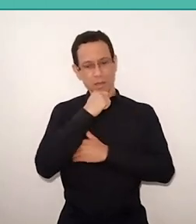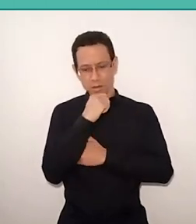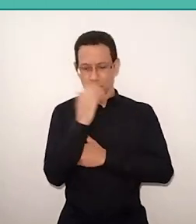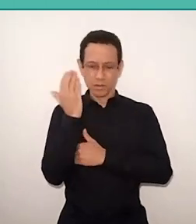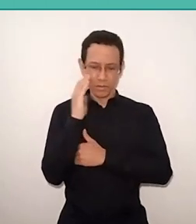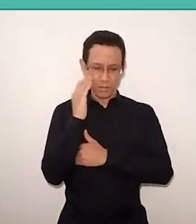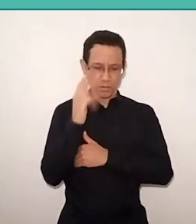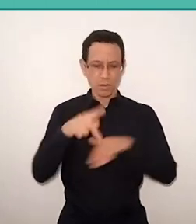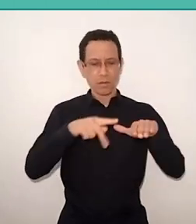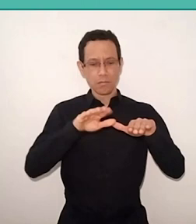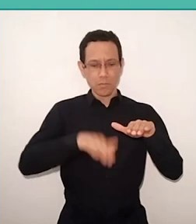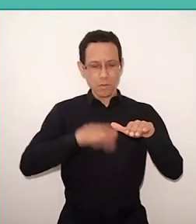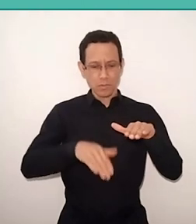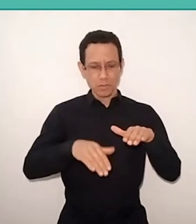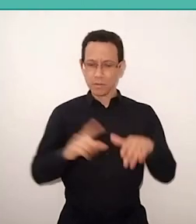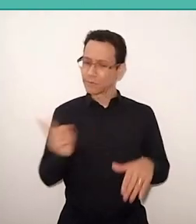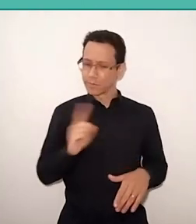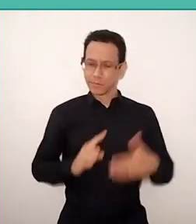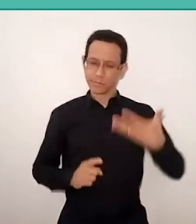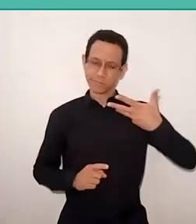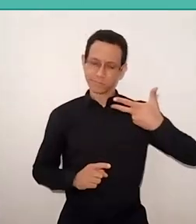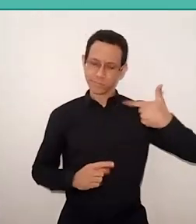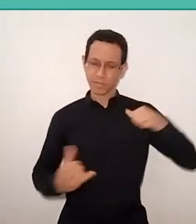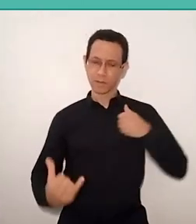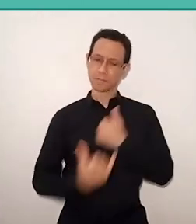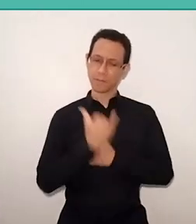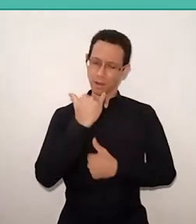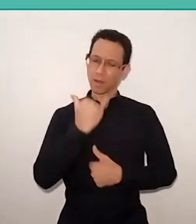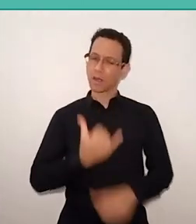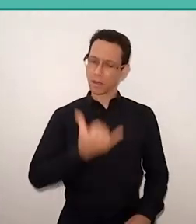what was the capitalist mercantile illusion.